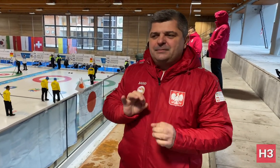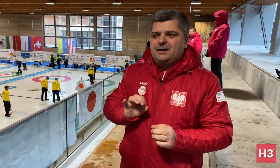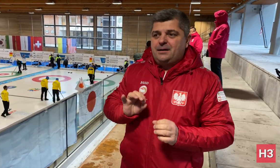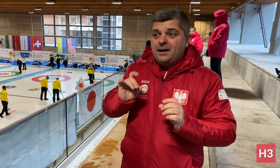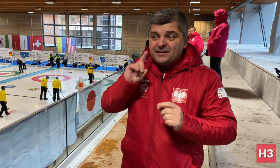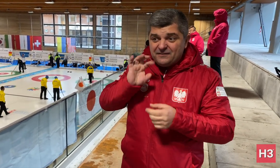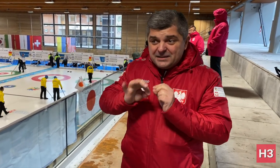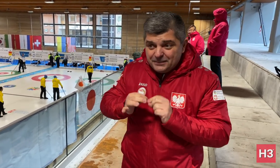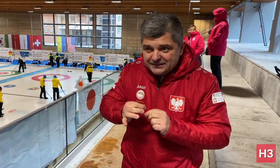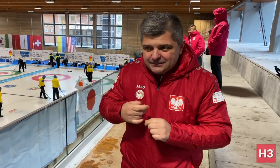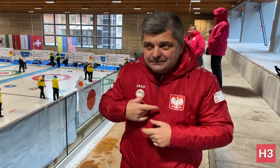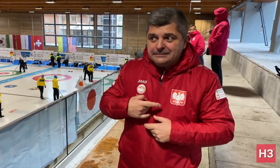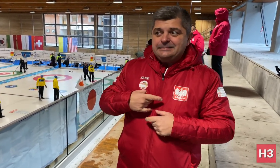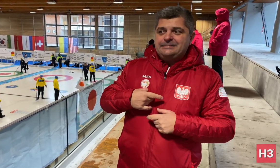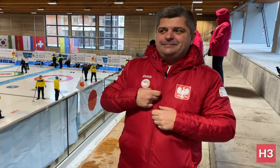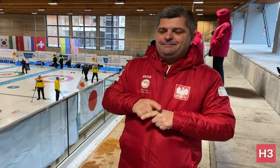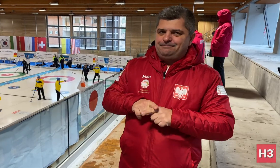surprises me!